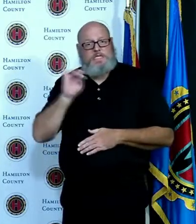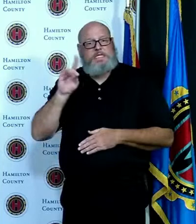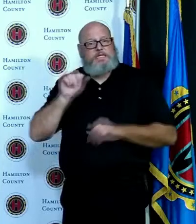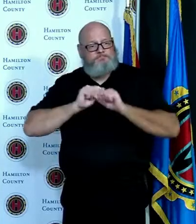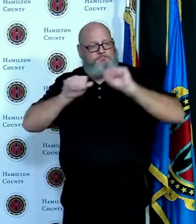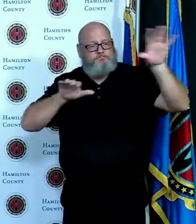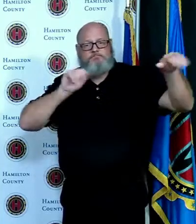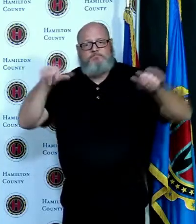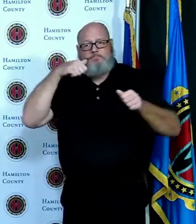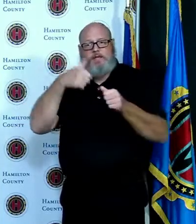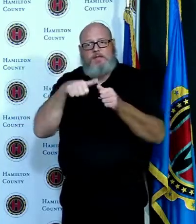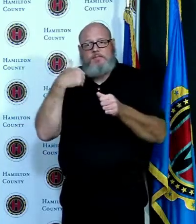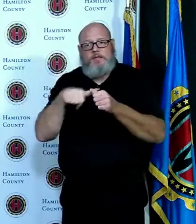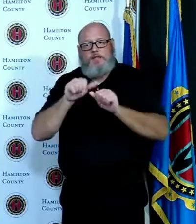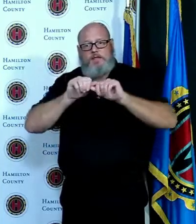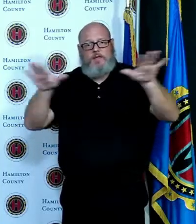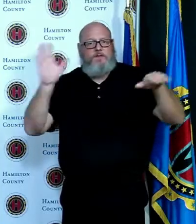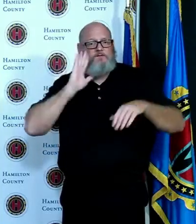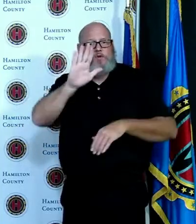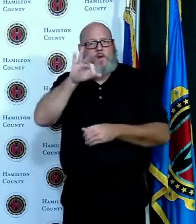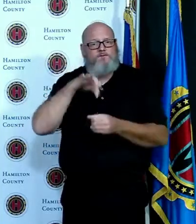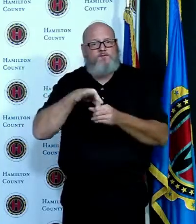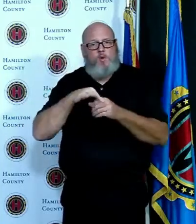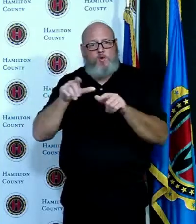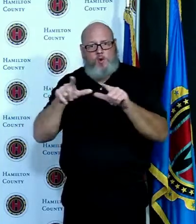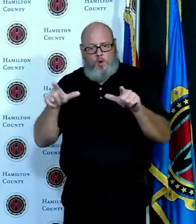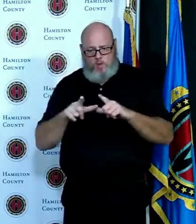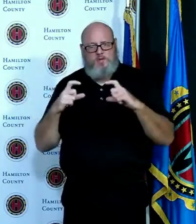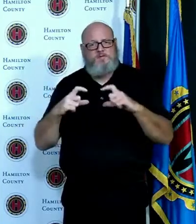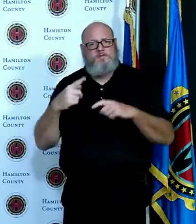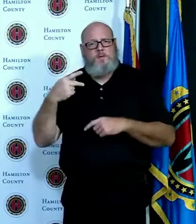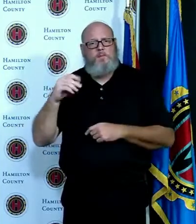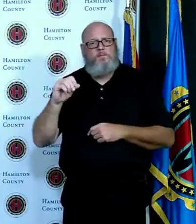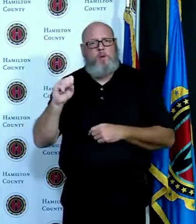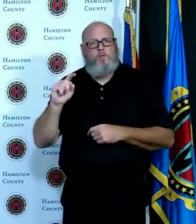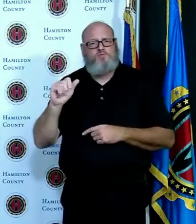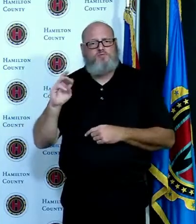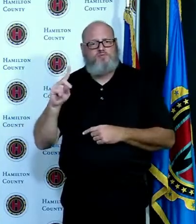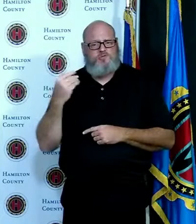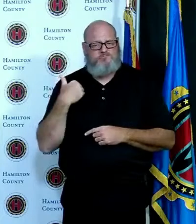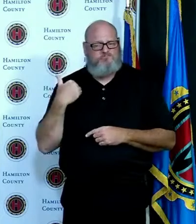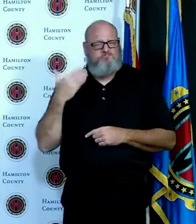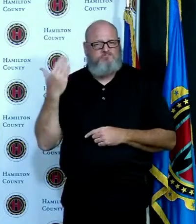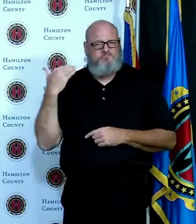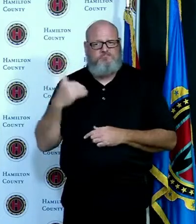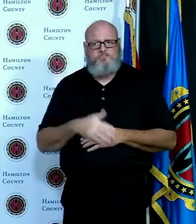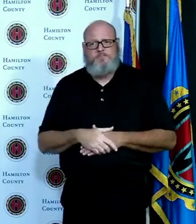to 7 30 p.m on election day also like to talk a little bit about the safety measures regarding